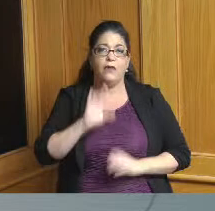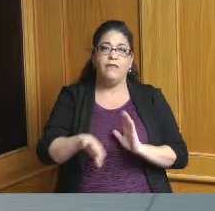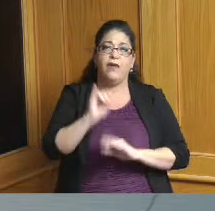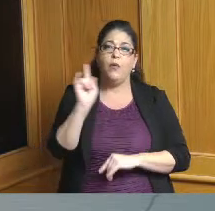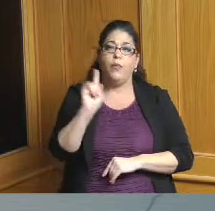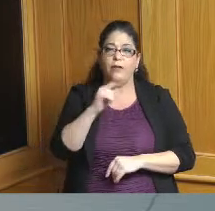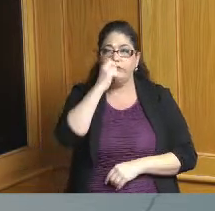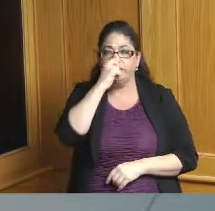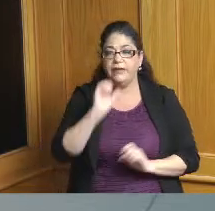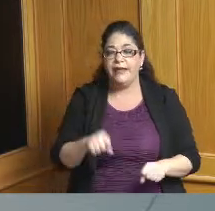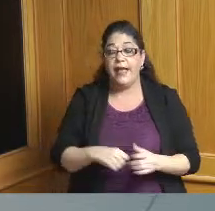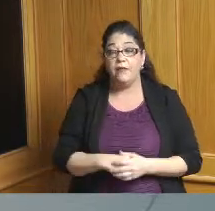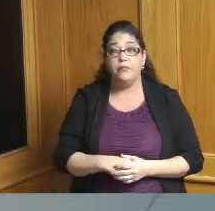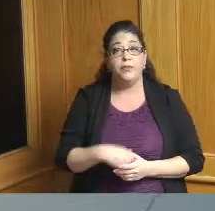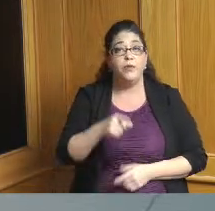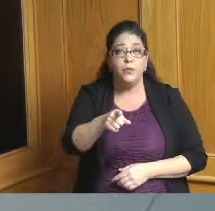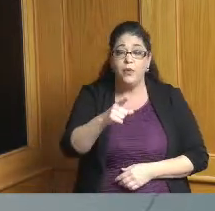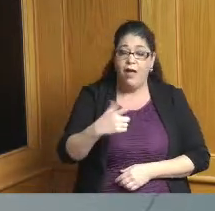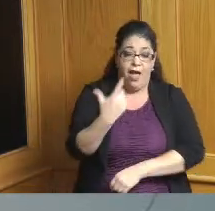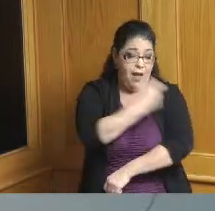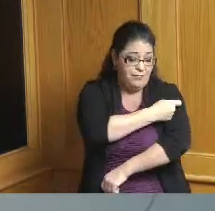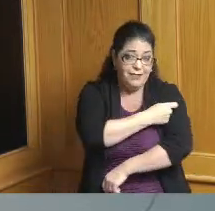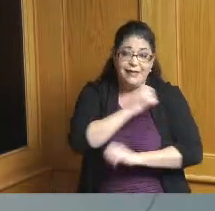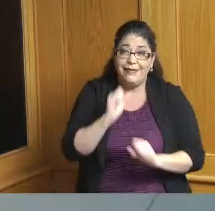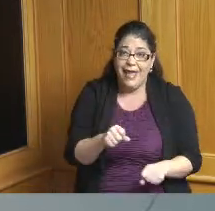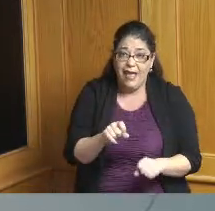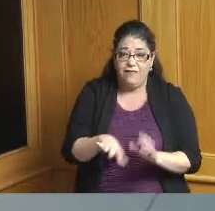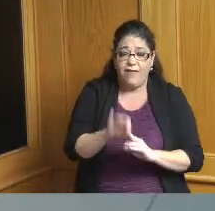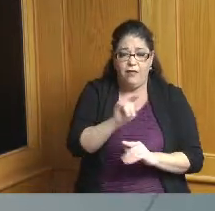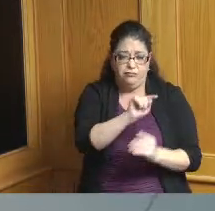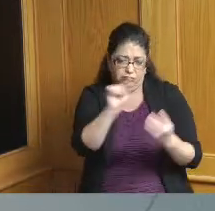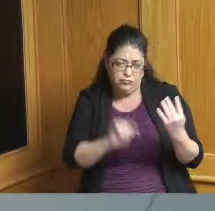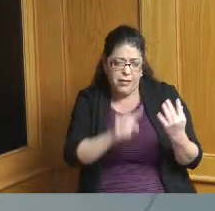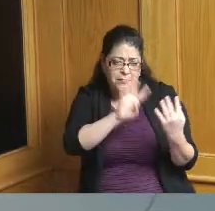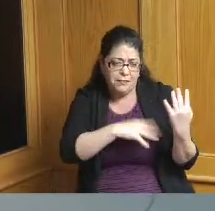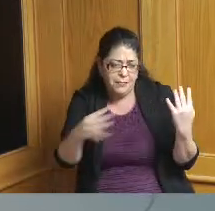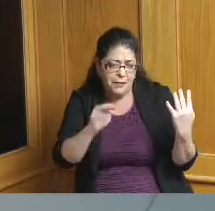the vaccine prevents you from having to quarantine you're allowed to go out and continue to do things